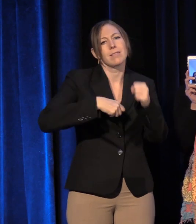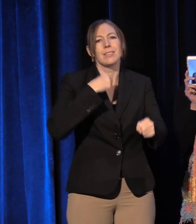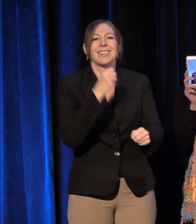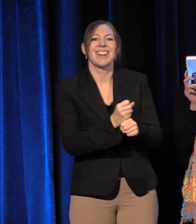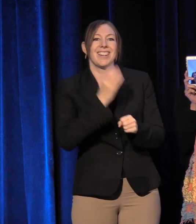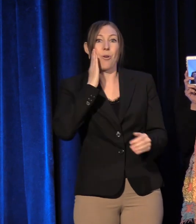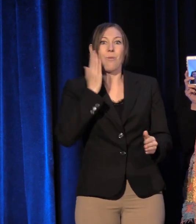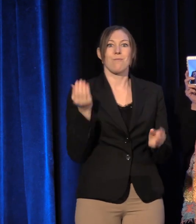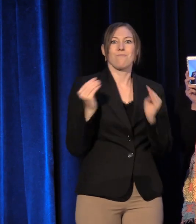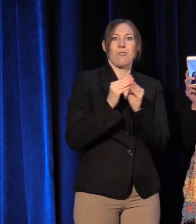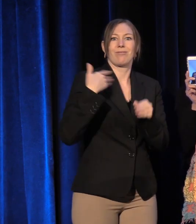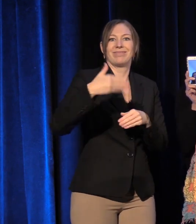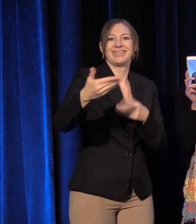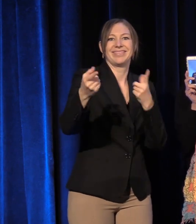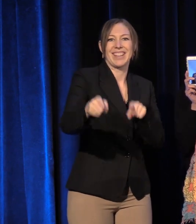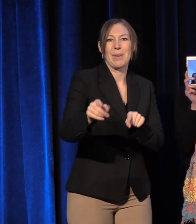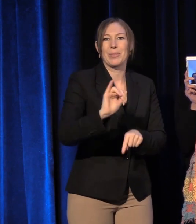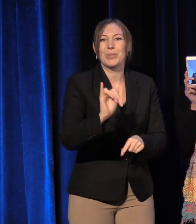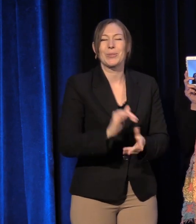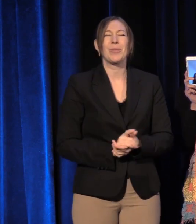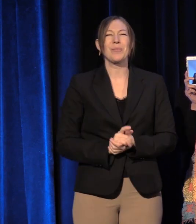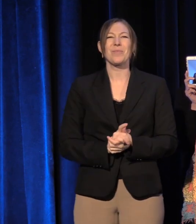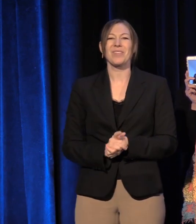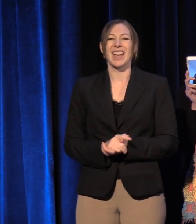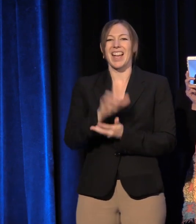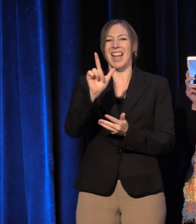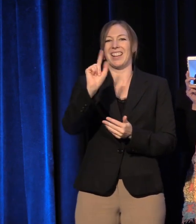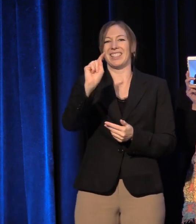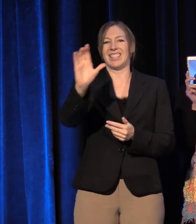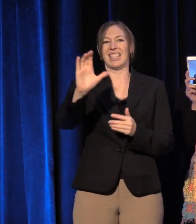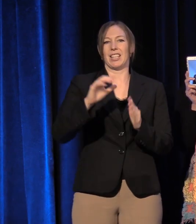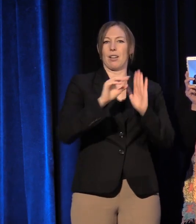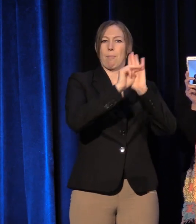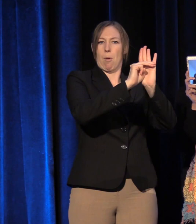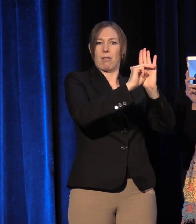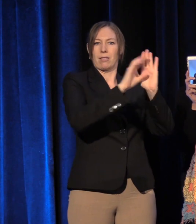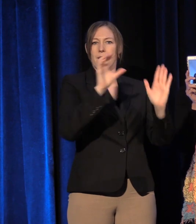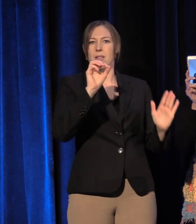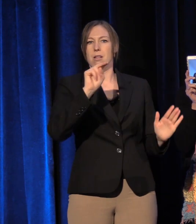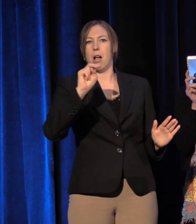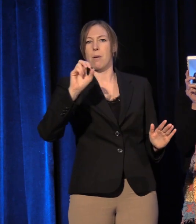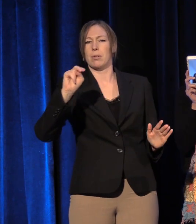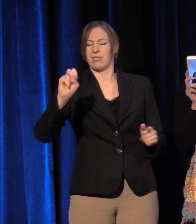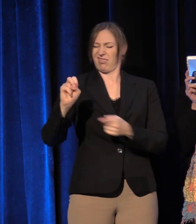The LTC is modeling a commons. The concept of the Commons is really very simple.